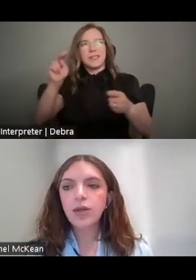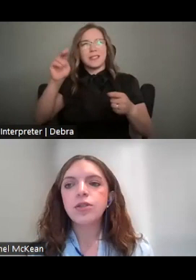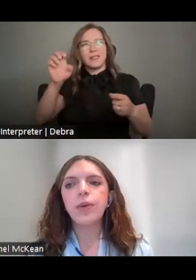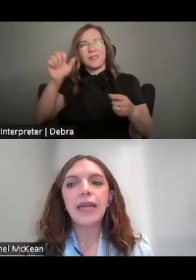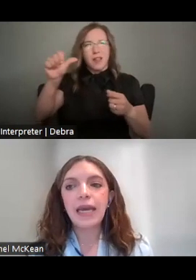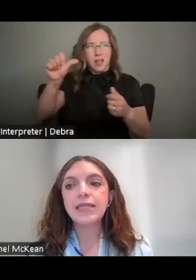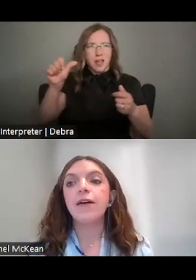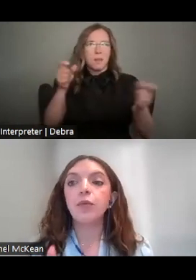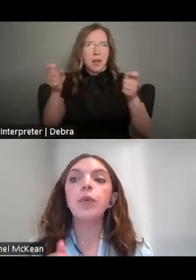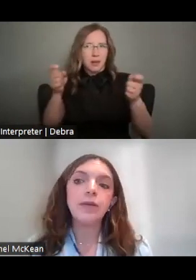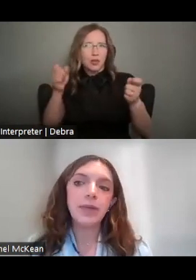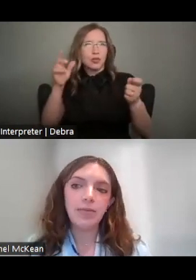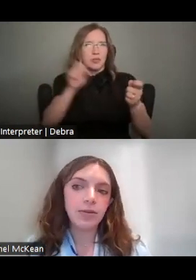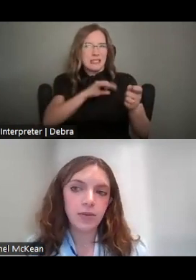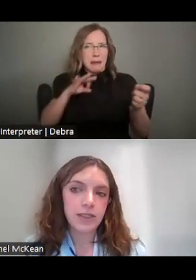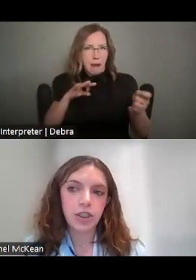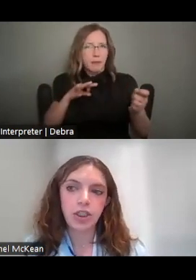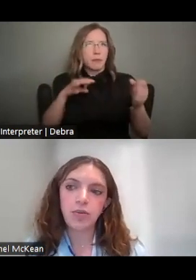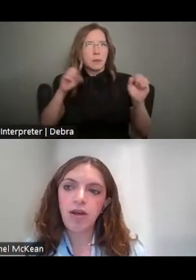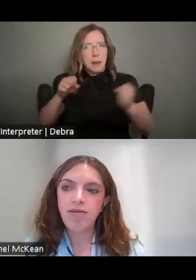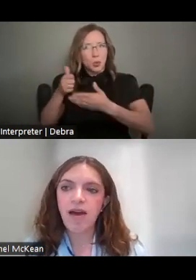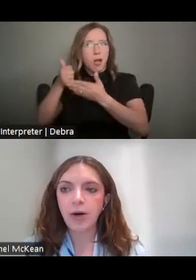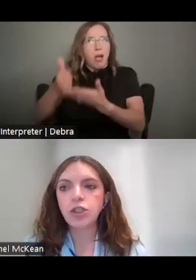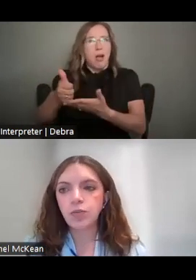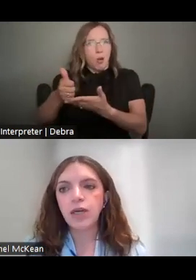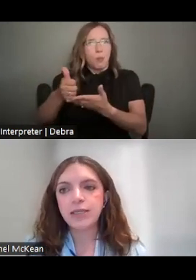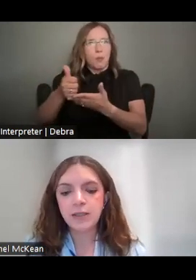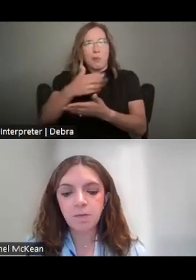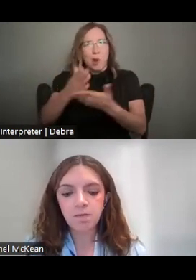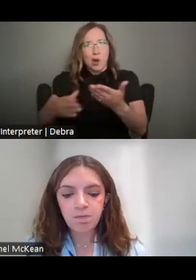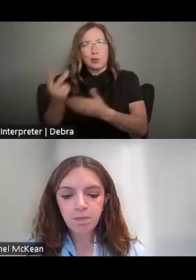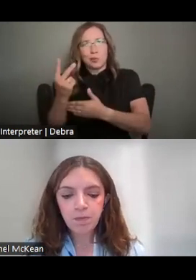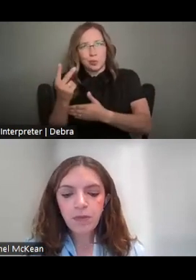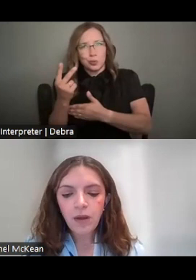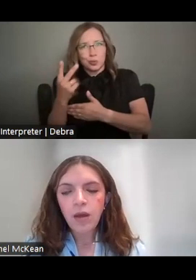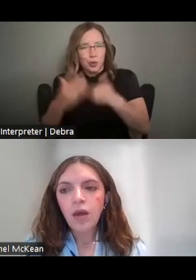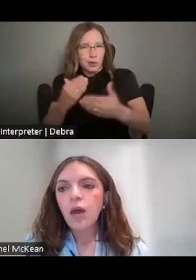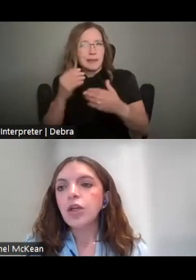SO, NEA STAFF WILL BE ABLE TO ASSIST YOU IN THAT PART TWO PROCESS.